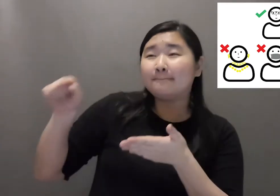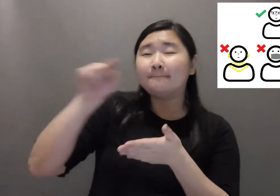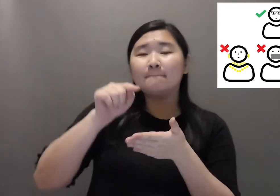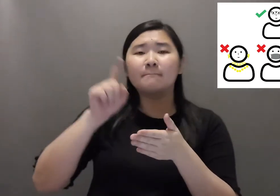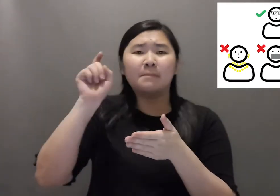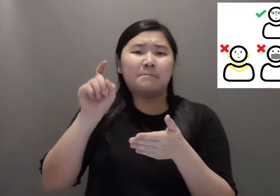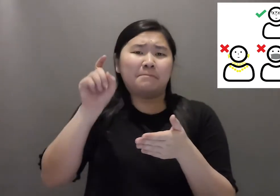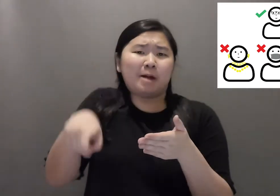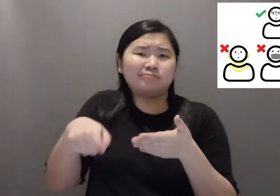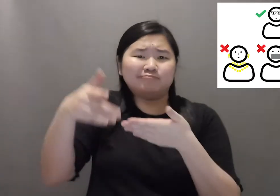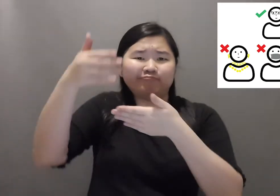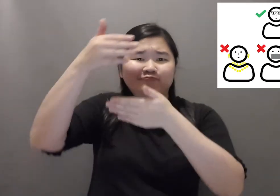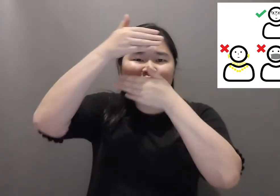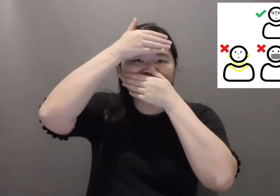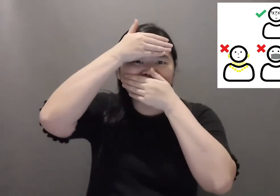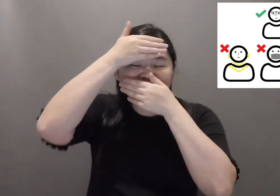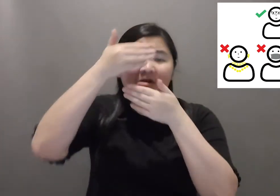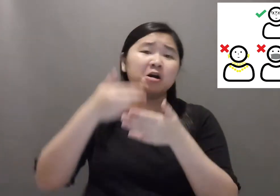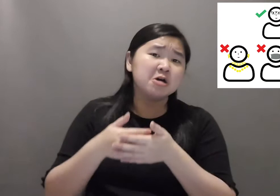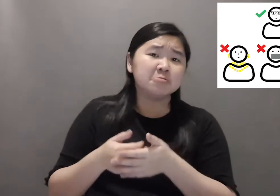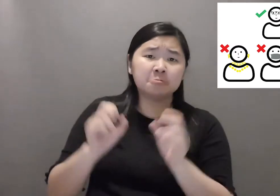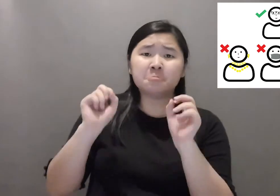Some cultures require the covering of a person's face.